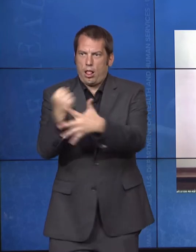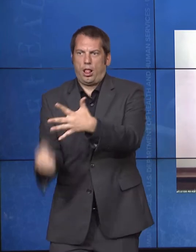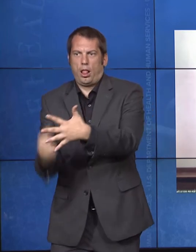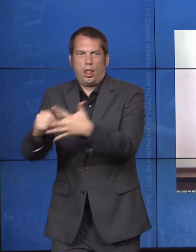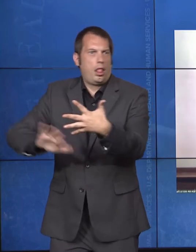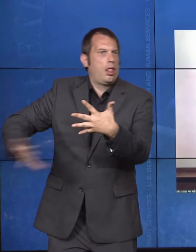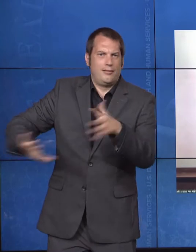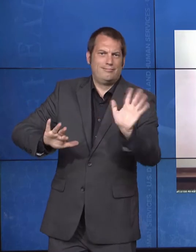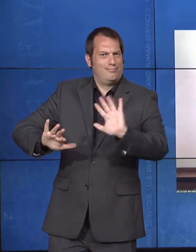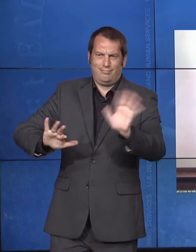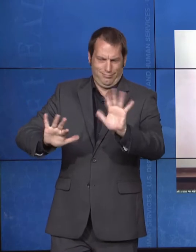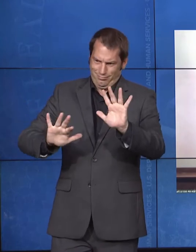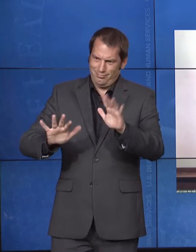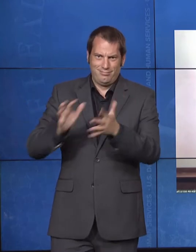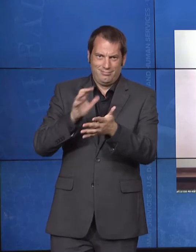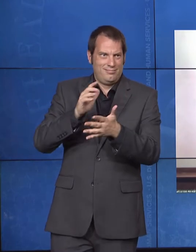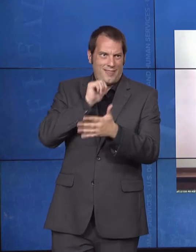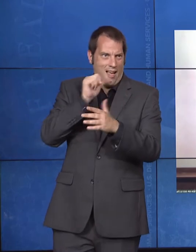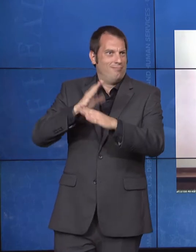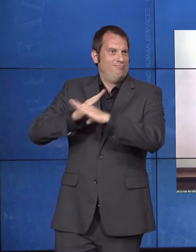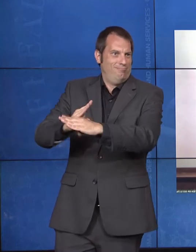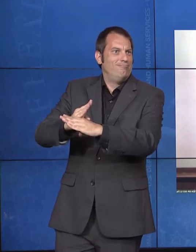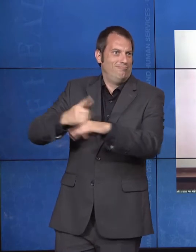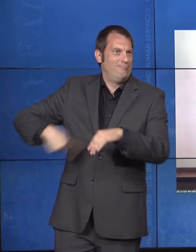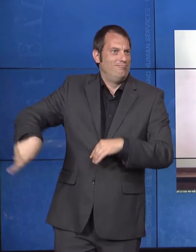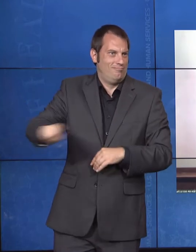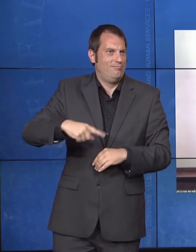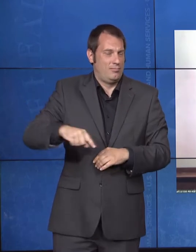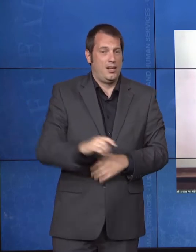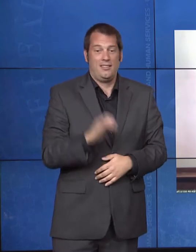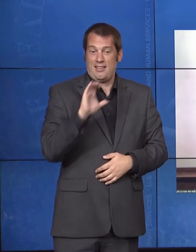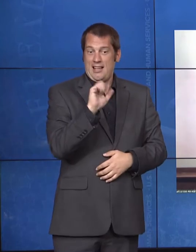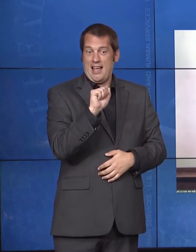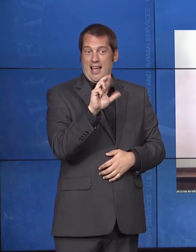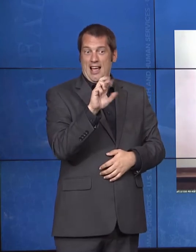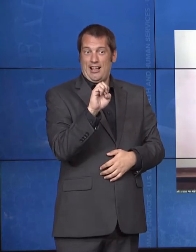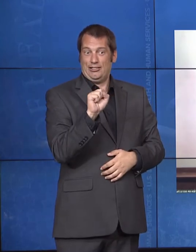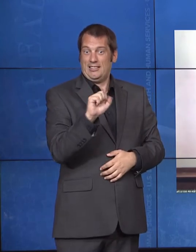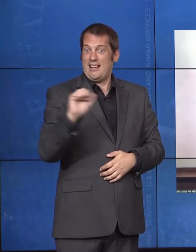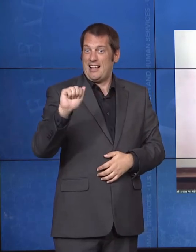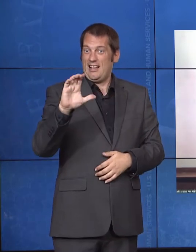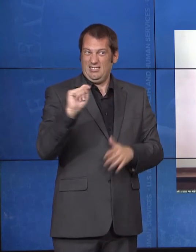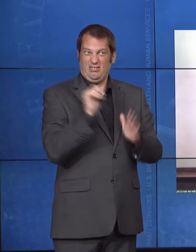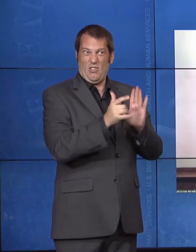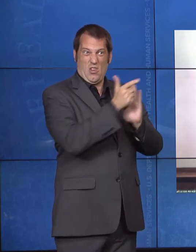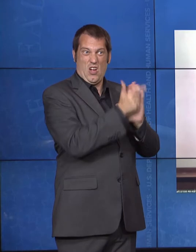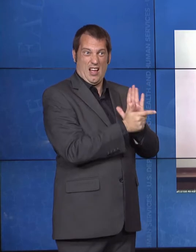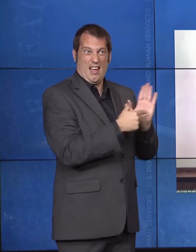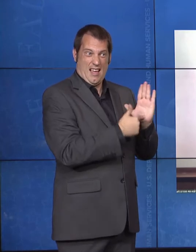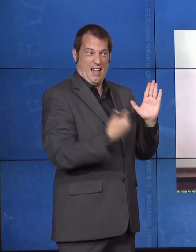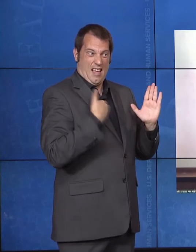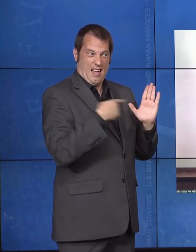act also included and unprecedented $85 million in direct funding to 352 Centers for Independent